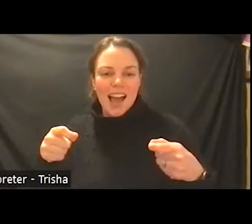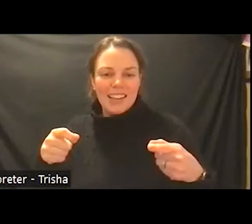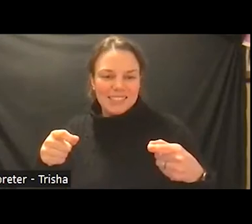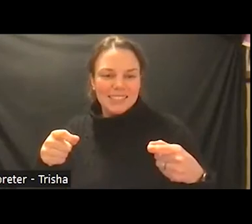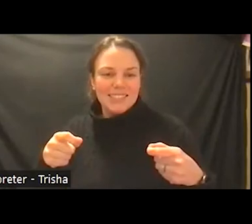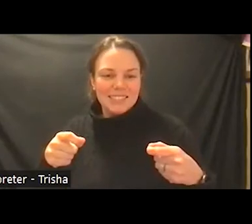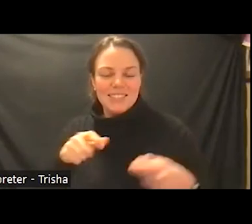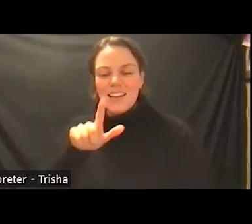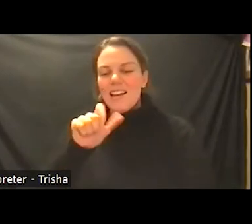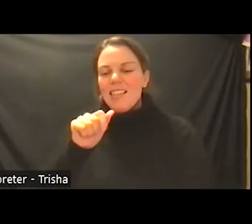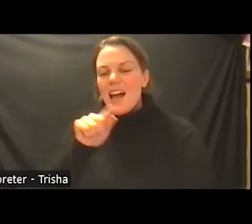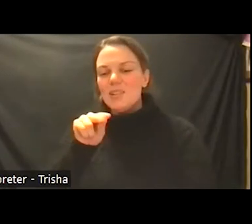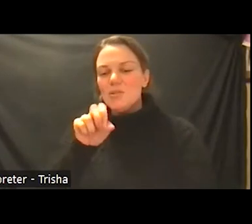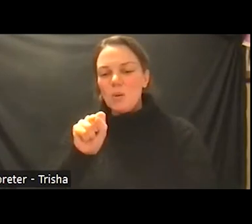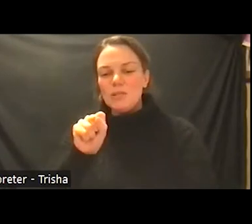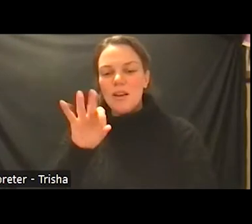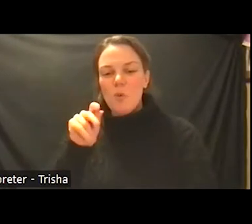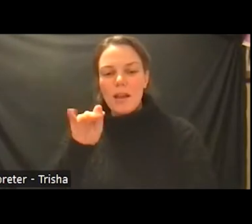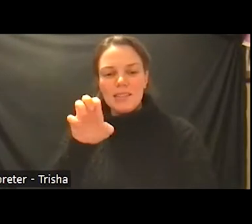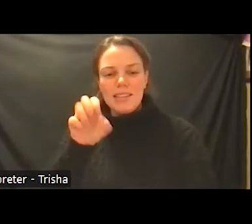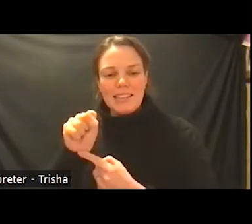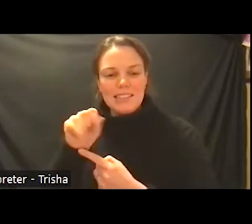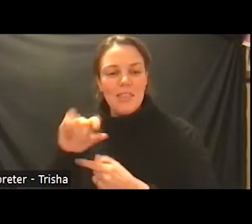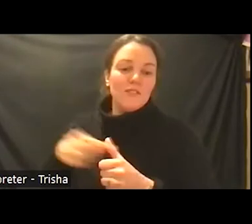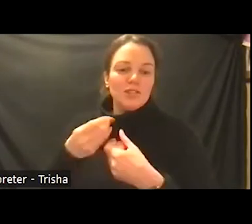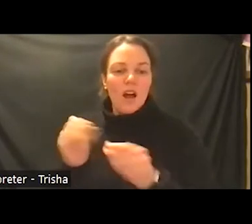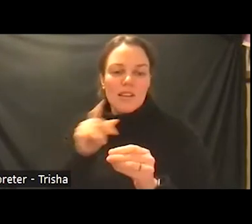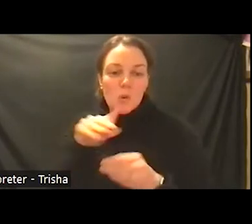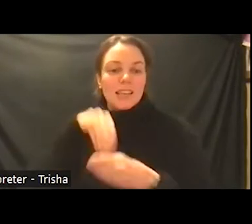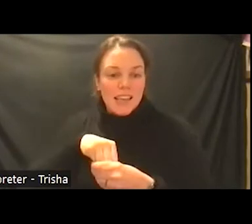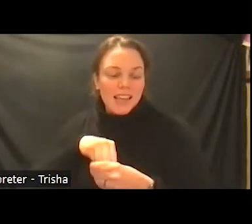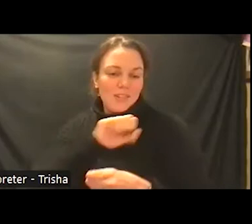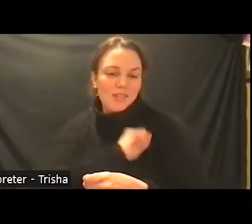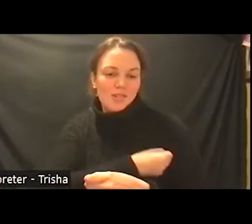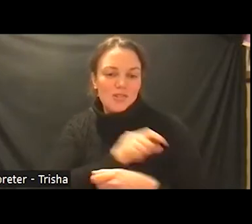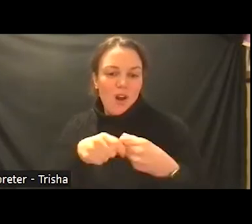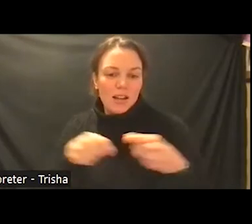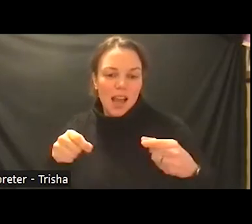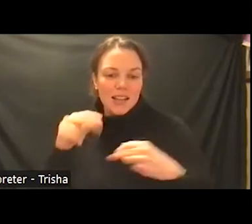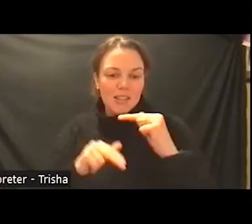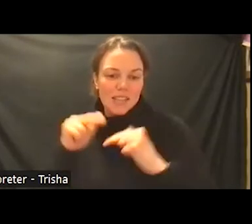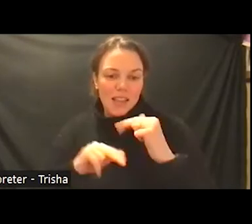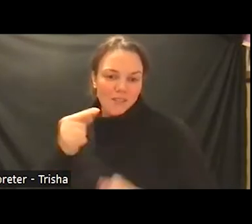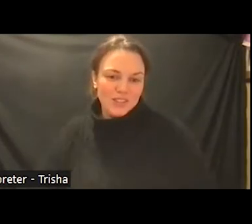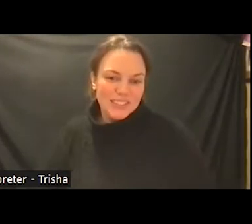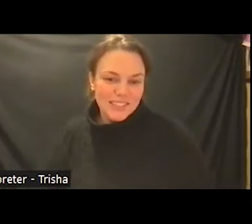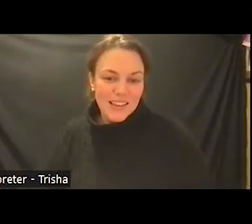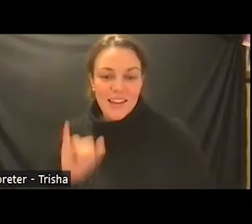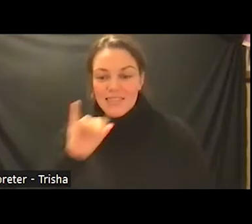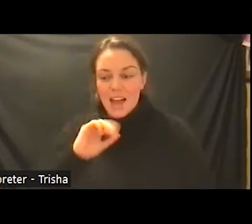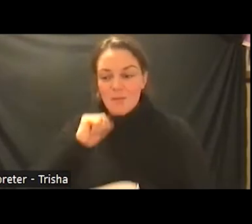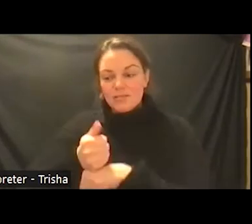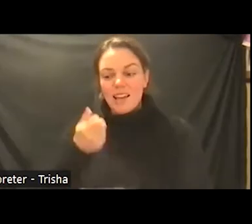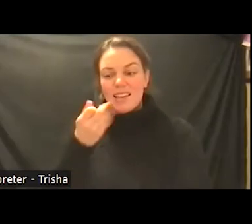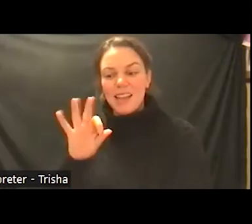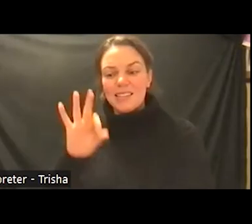fuertes office was actually inside strong ties facility it was started in 1999 really largely